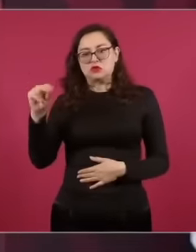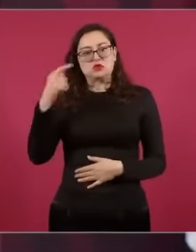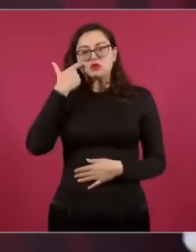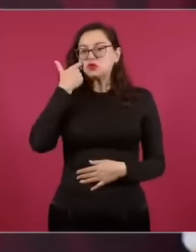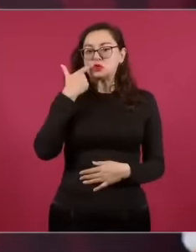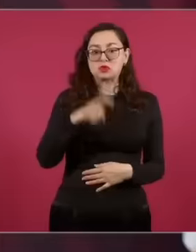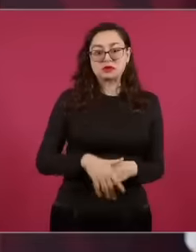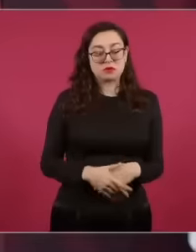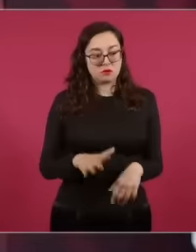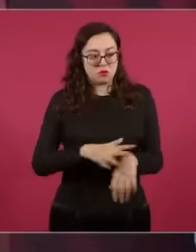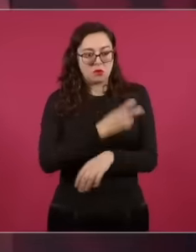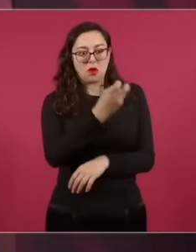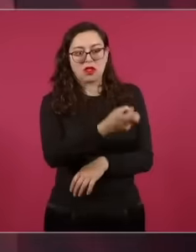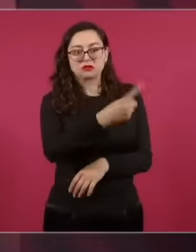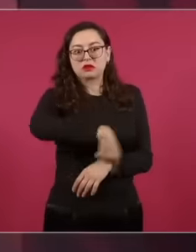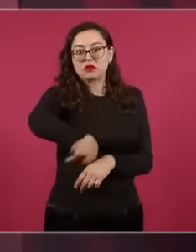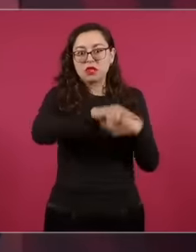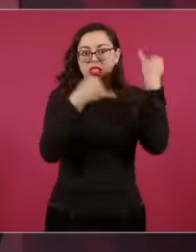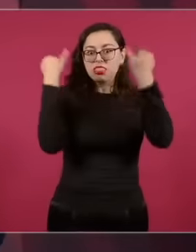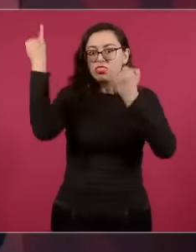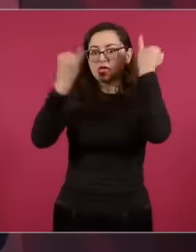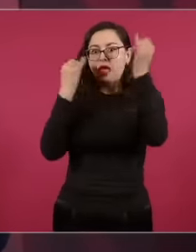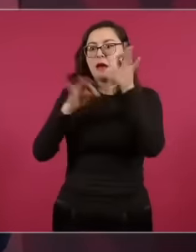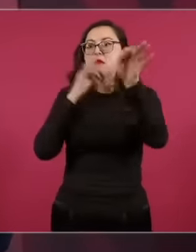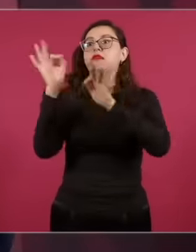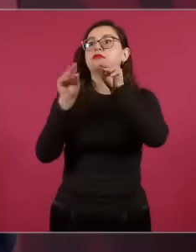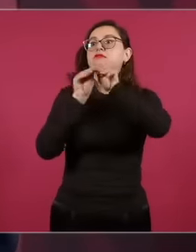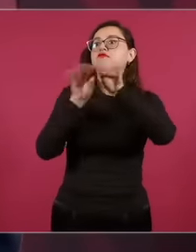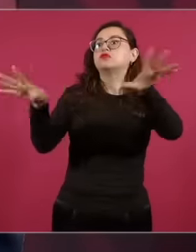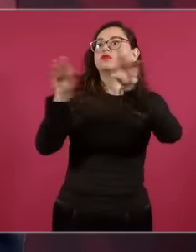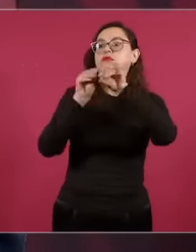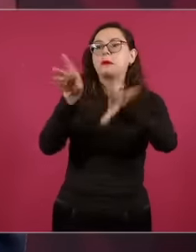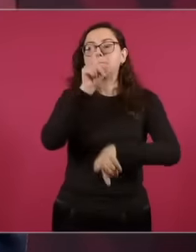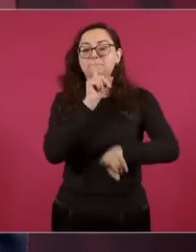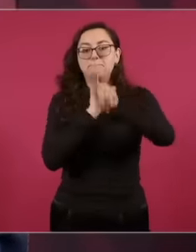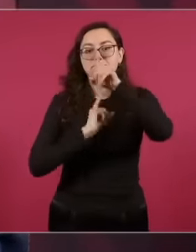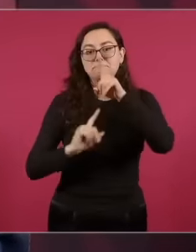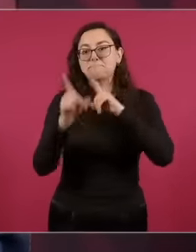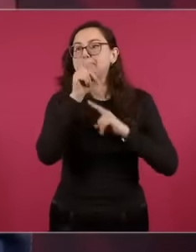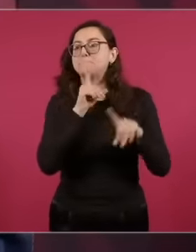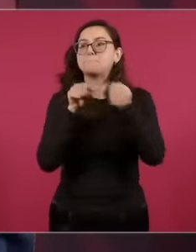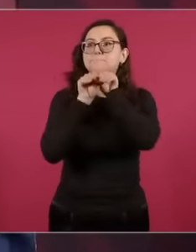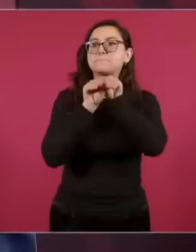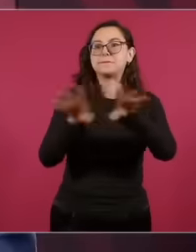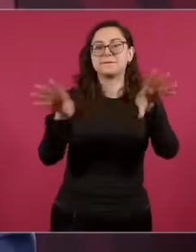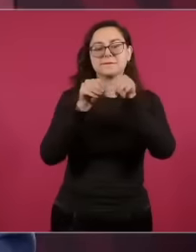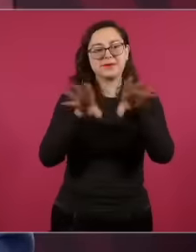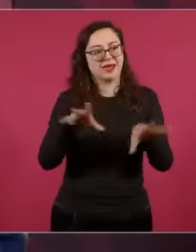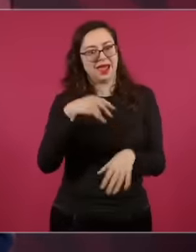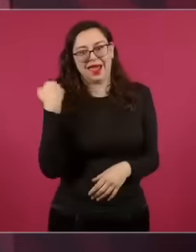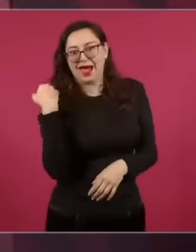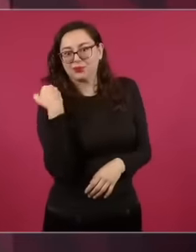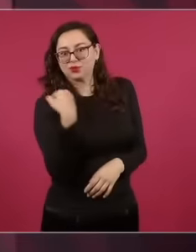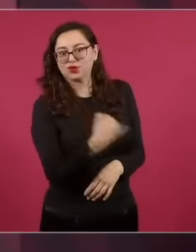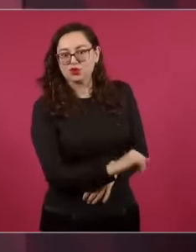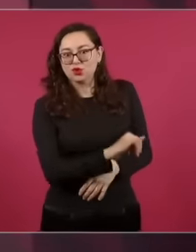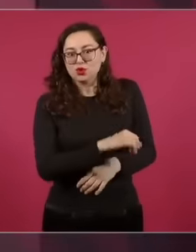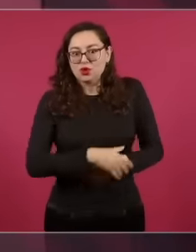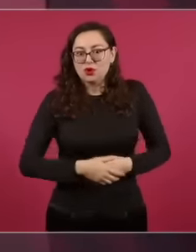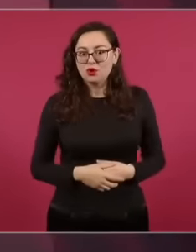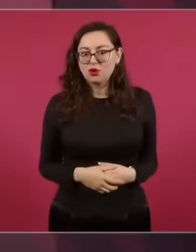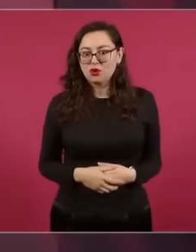absurd. I would tell the most